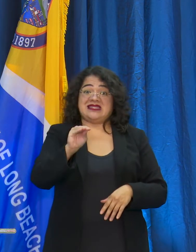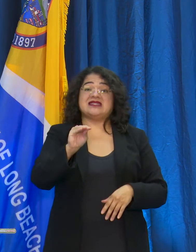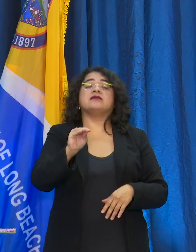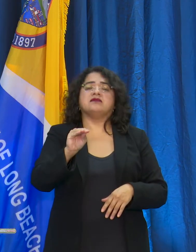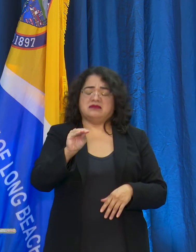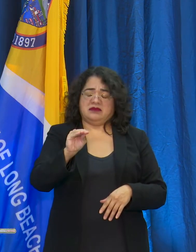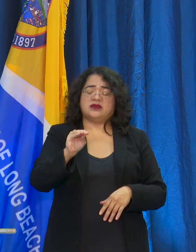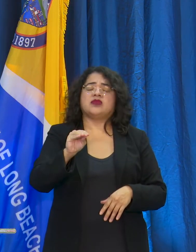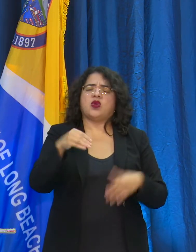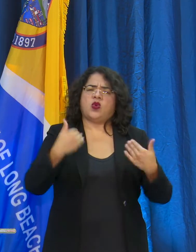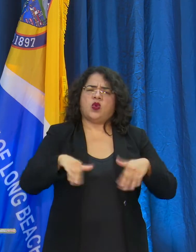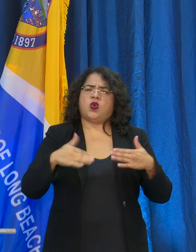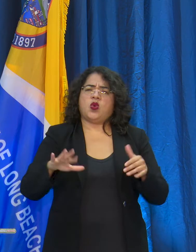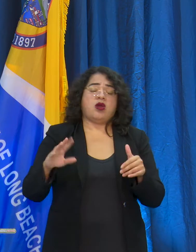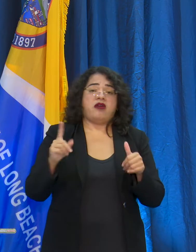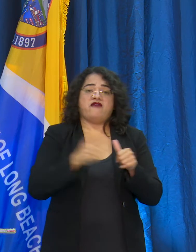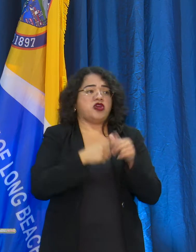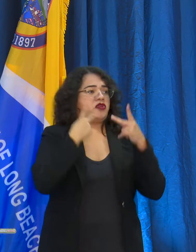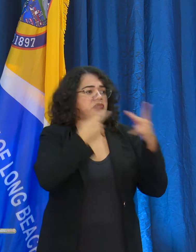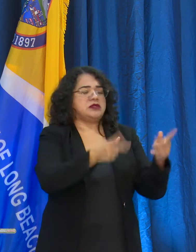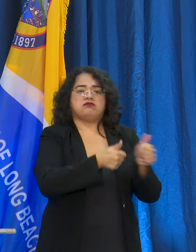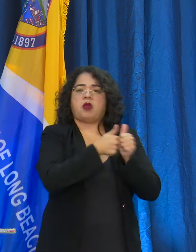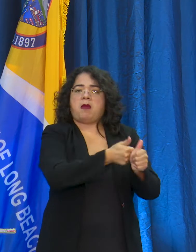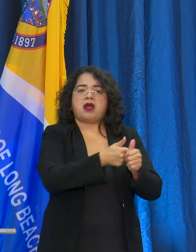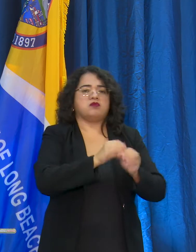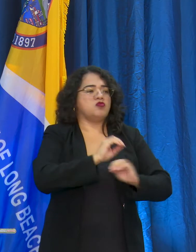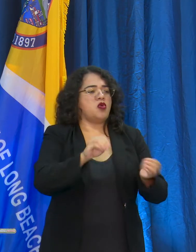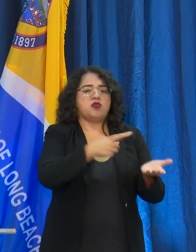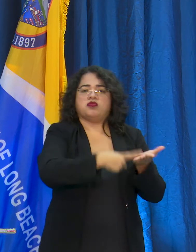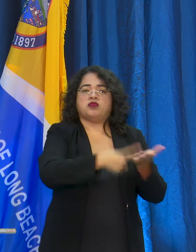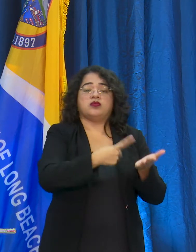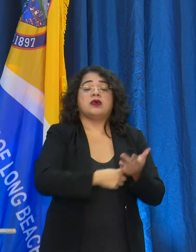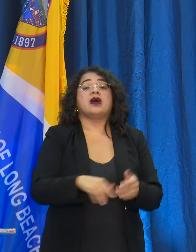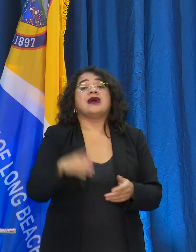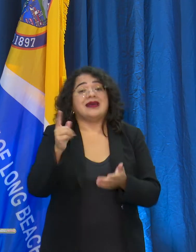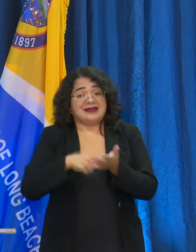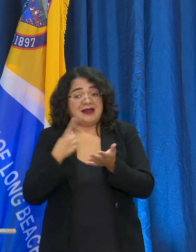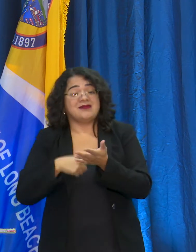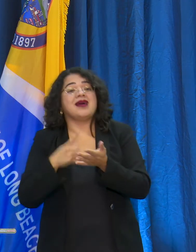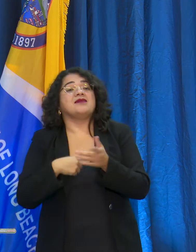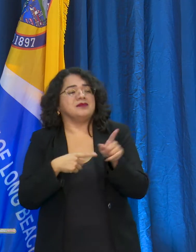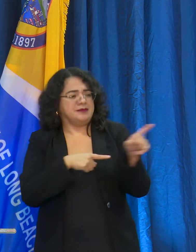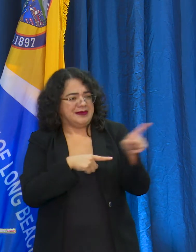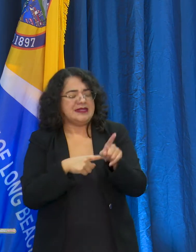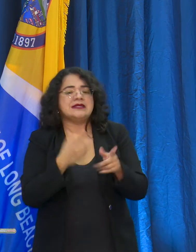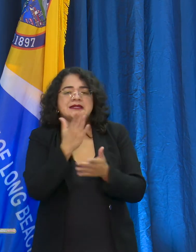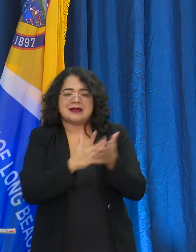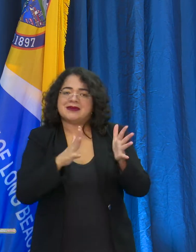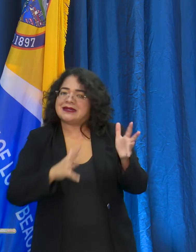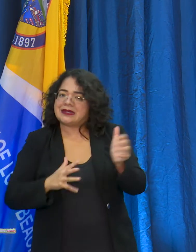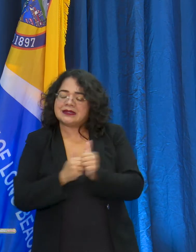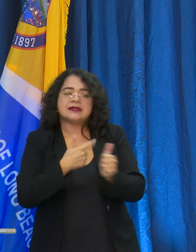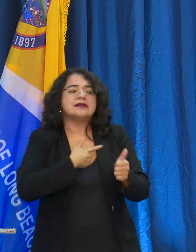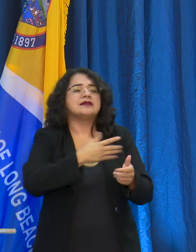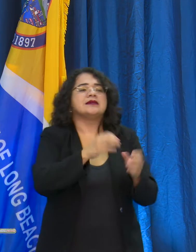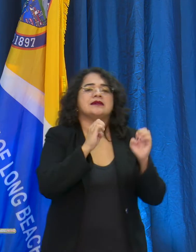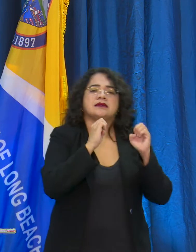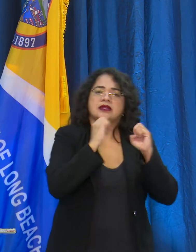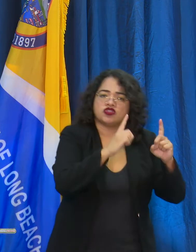first visit. Sometimes more work was required, so we start with education and helping the business find a way to comply.